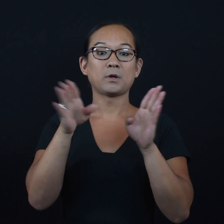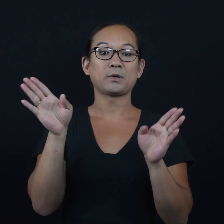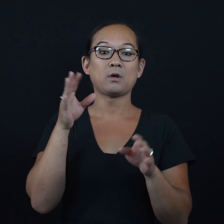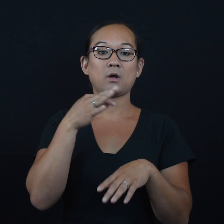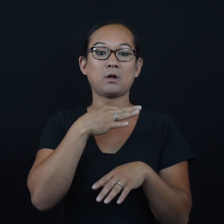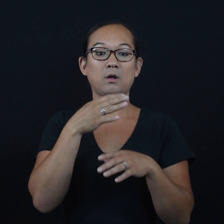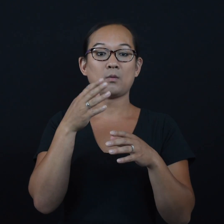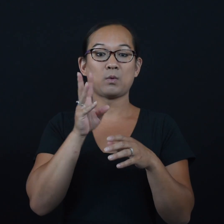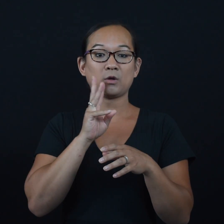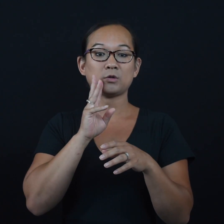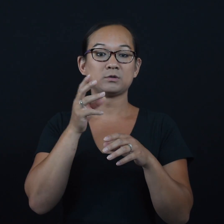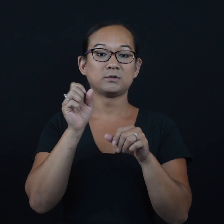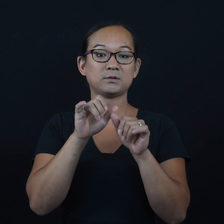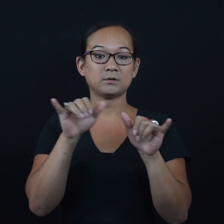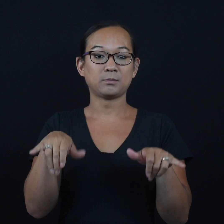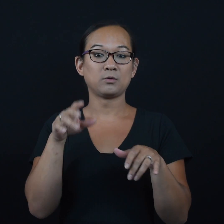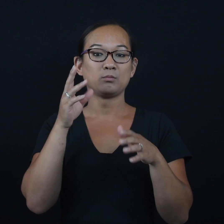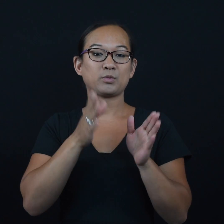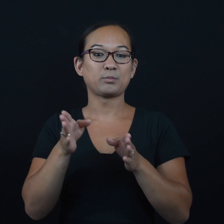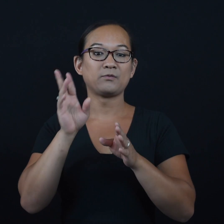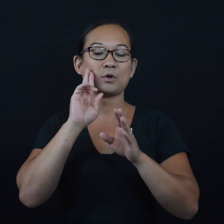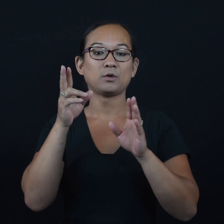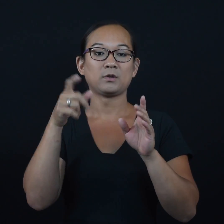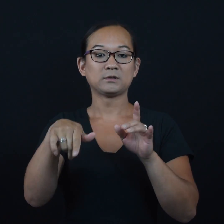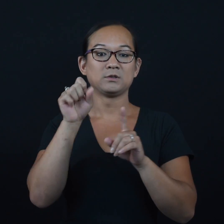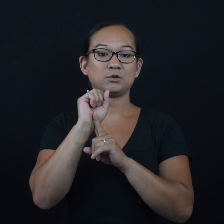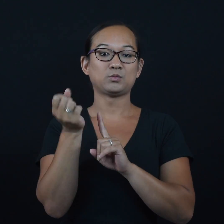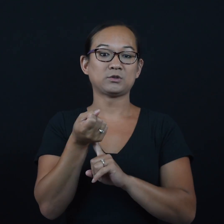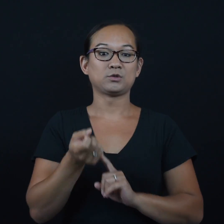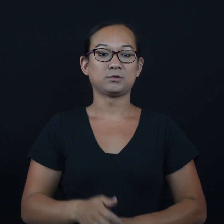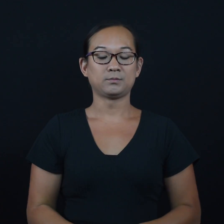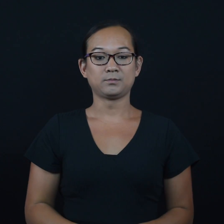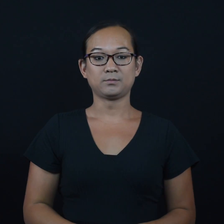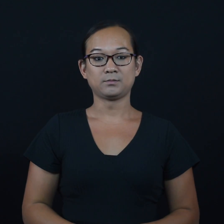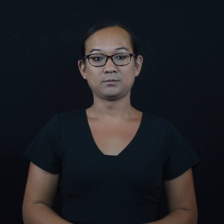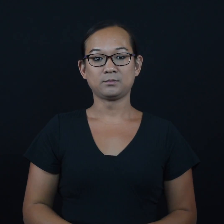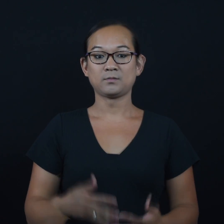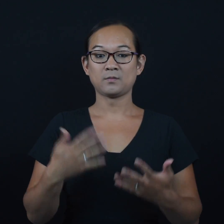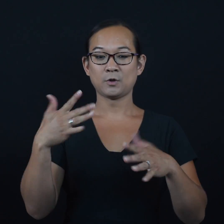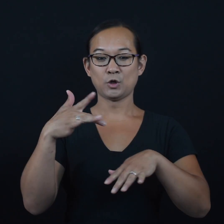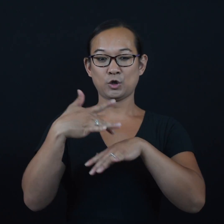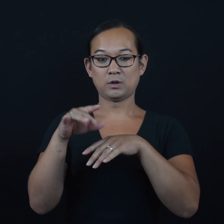public water systems were prepared for such a scenario.